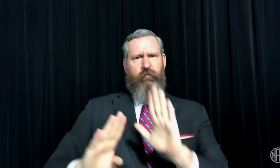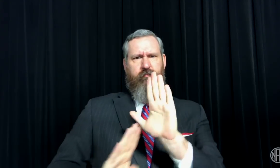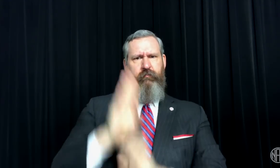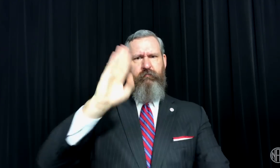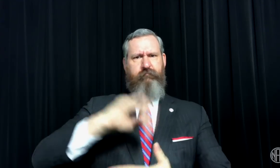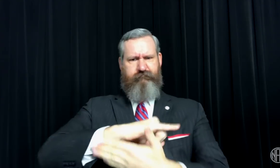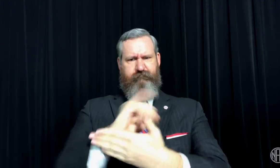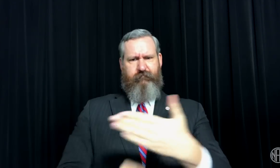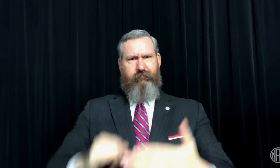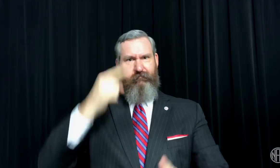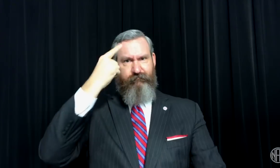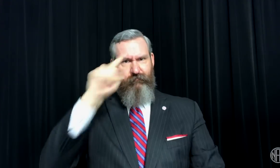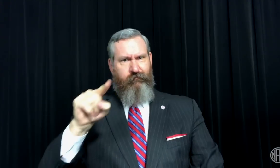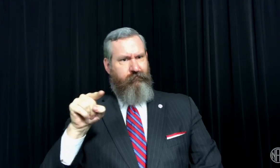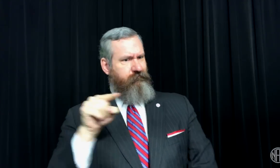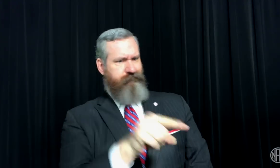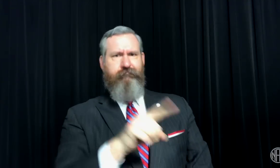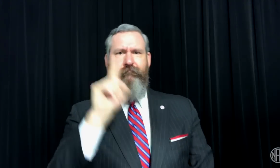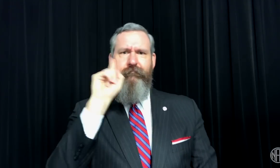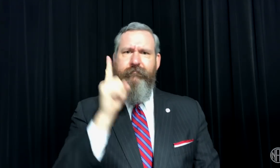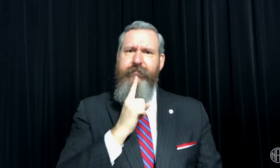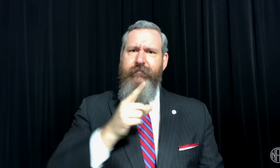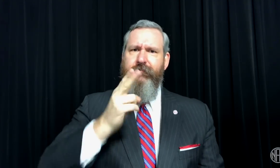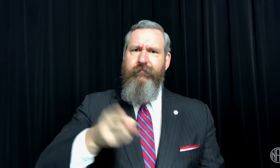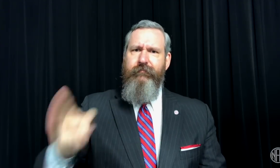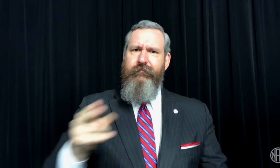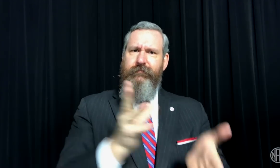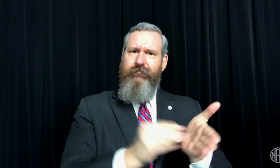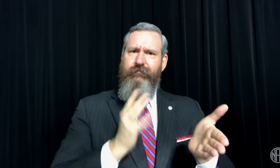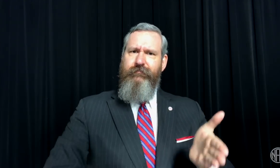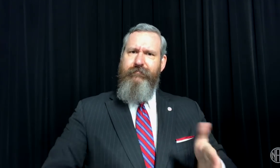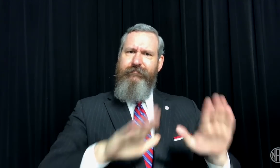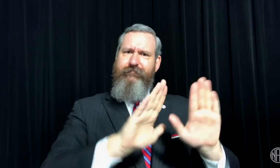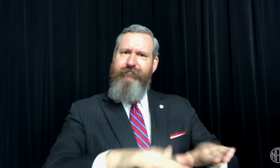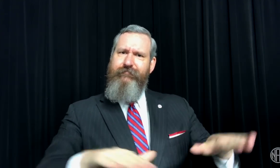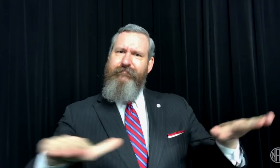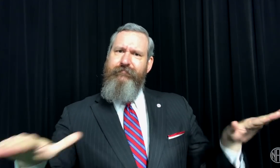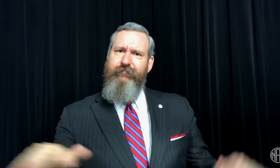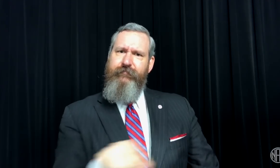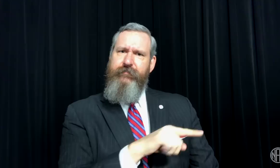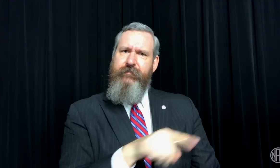normed and designed specifically for deaf and hard of hearing students.